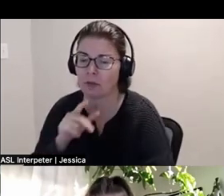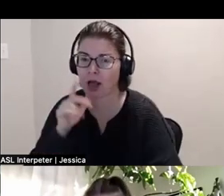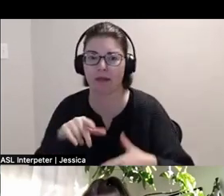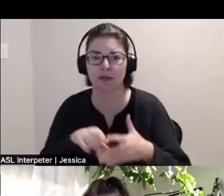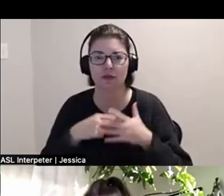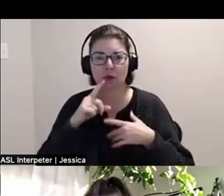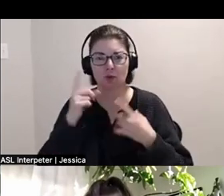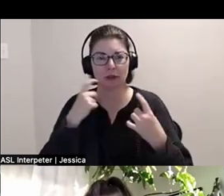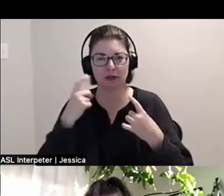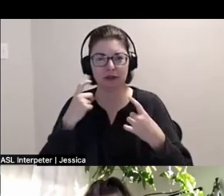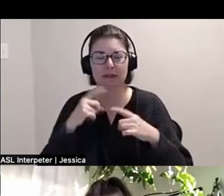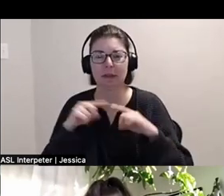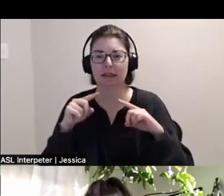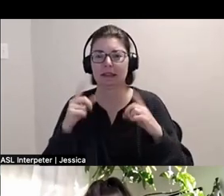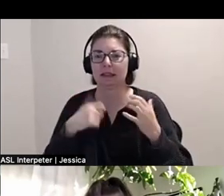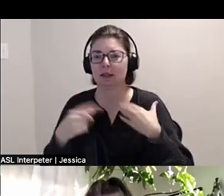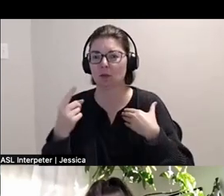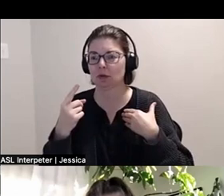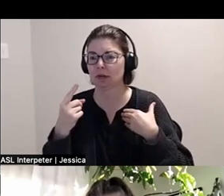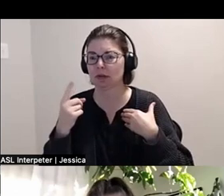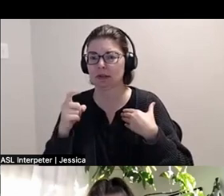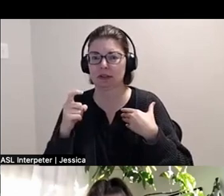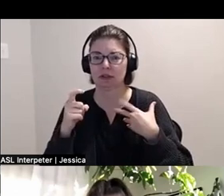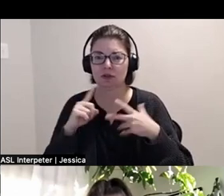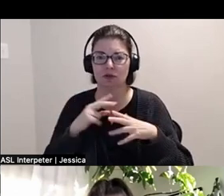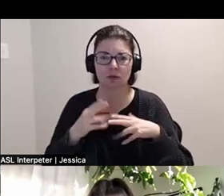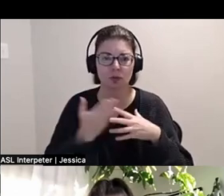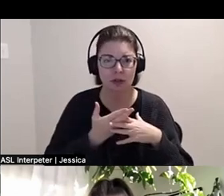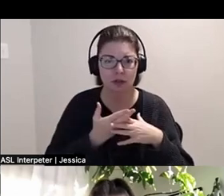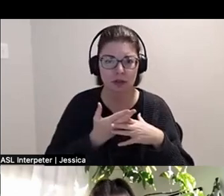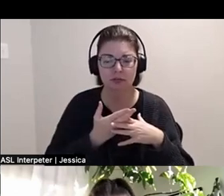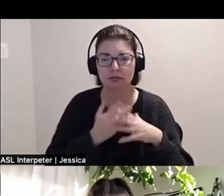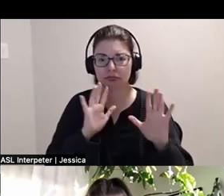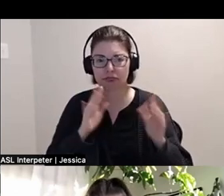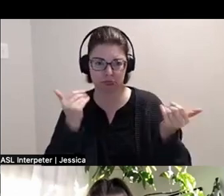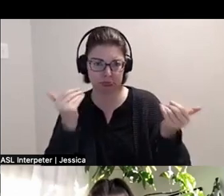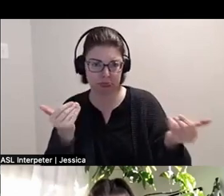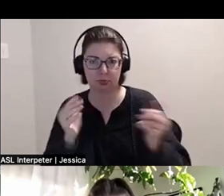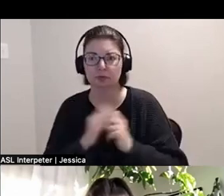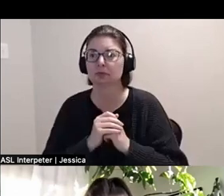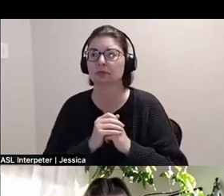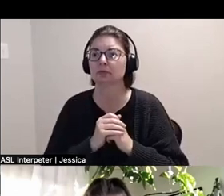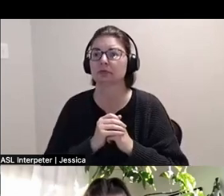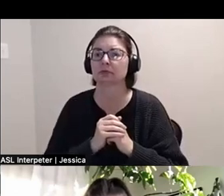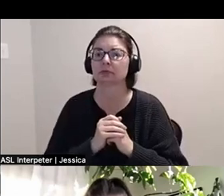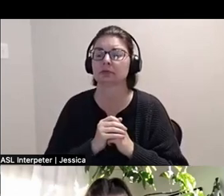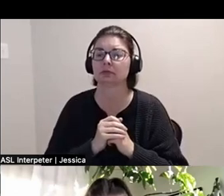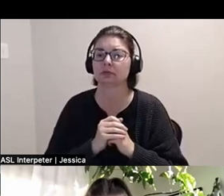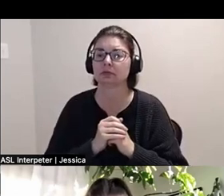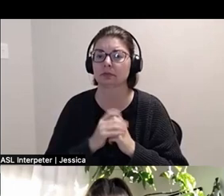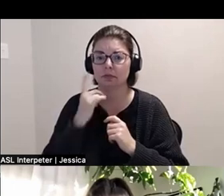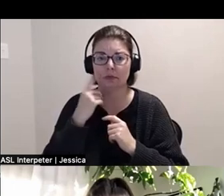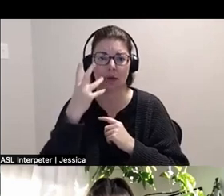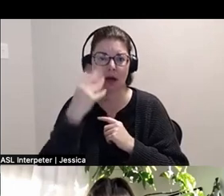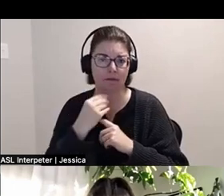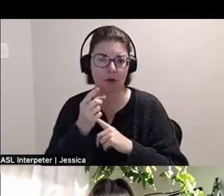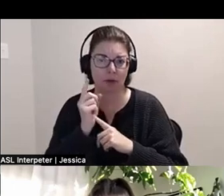but just if anyone needs like a quick break. Feel free to do so. I think I'm gonna turn my camera for like a minute.